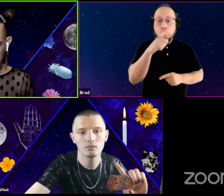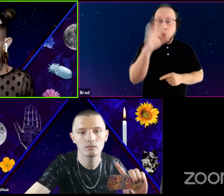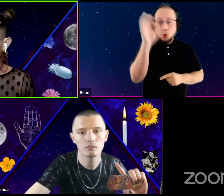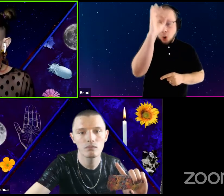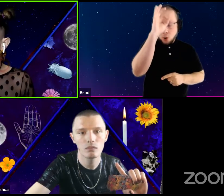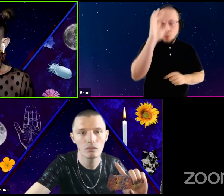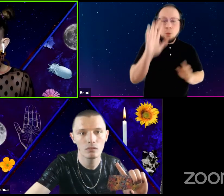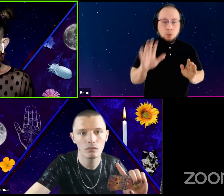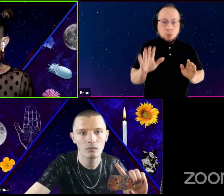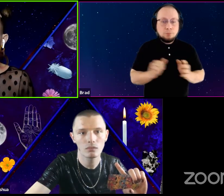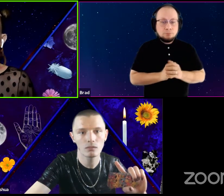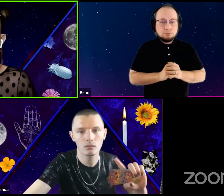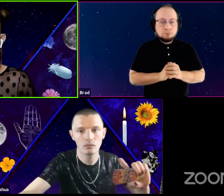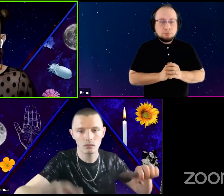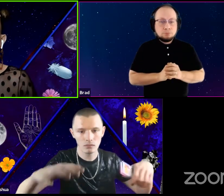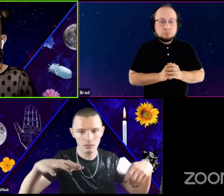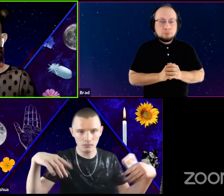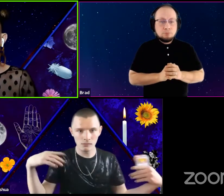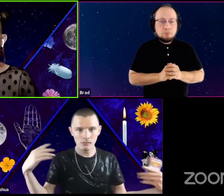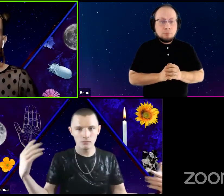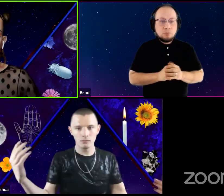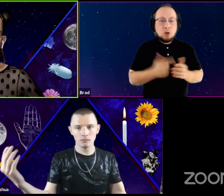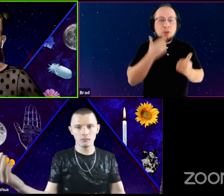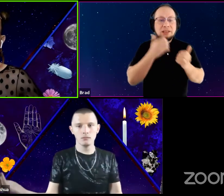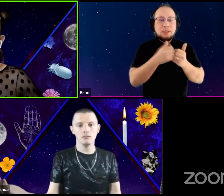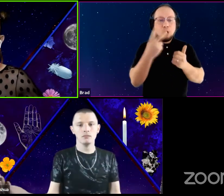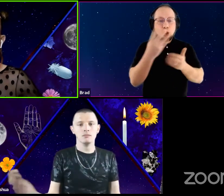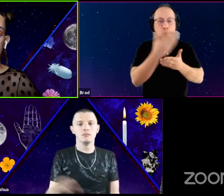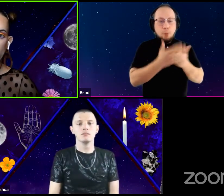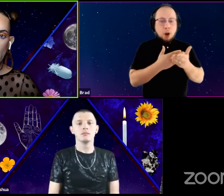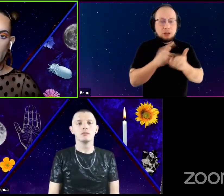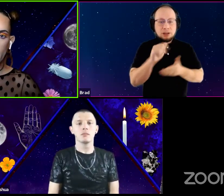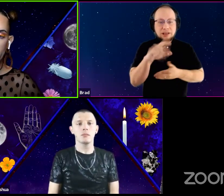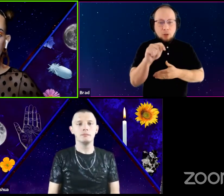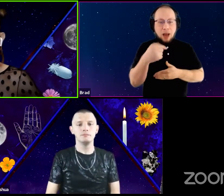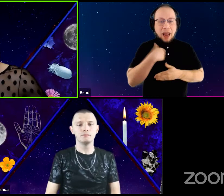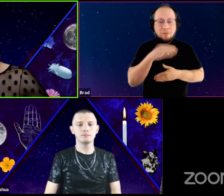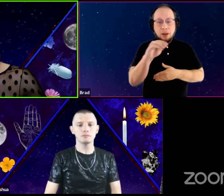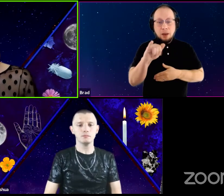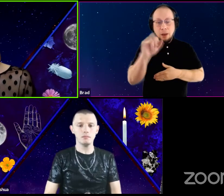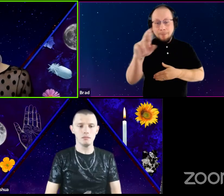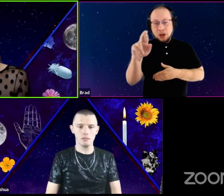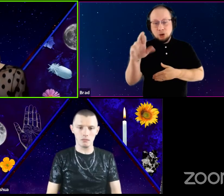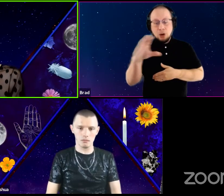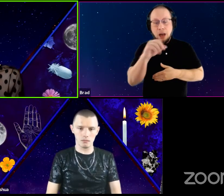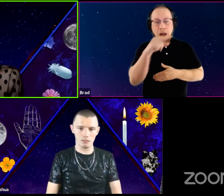the it's separated into two parts, the Tarot deck. The major Arcana and the minor Arcana.